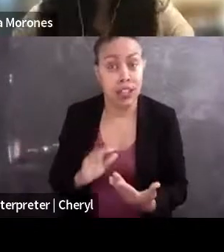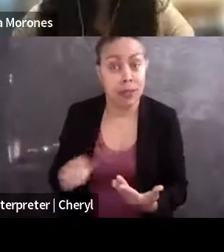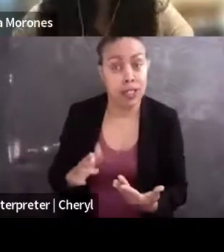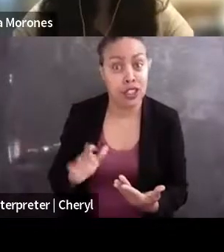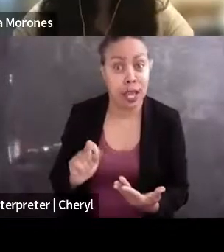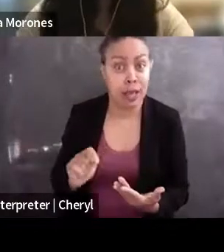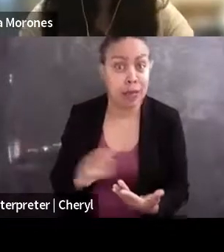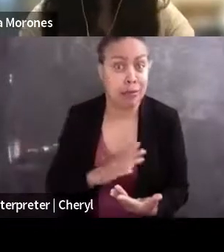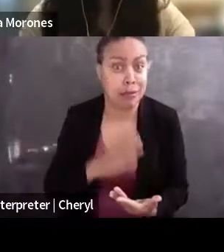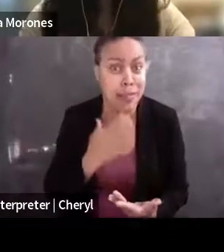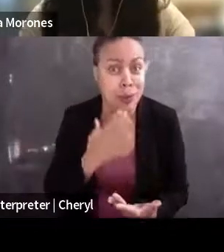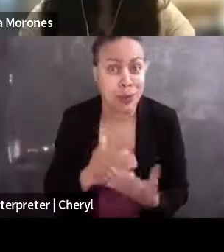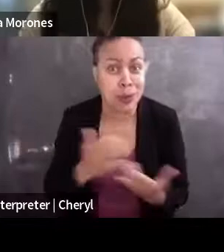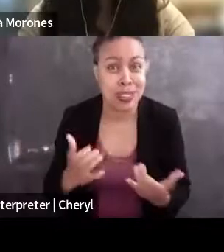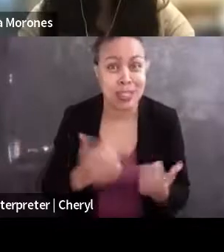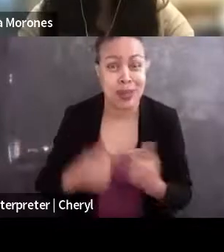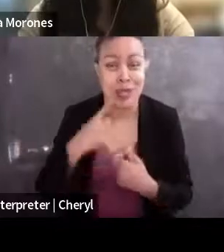Thank you so much, everybody, for joining us, I really appreciate it.